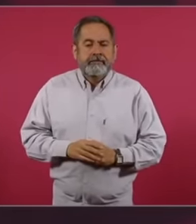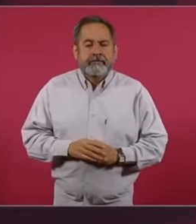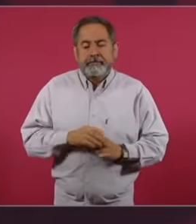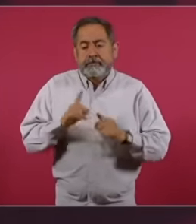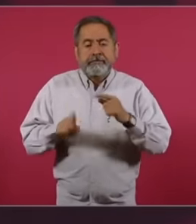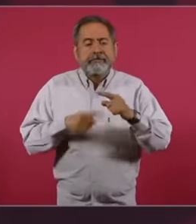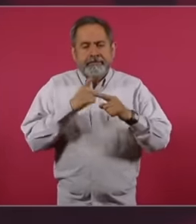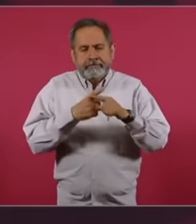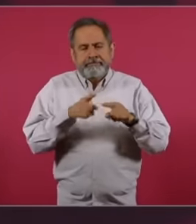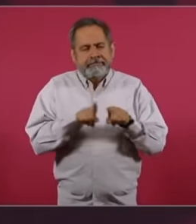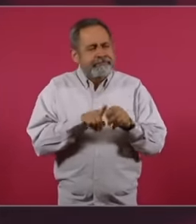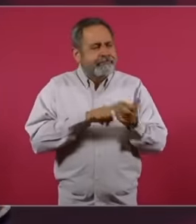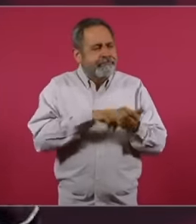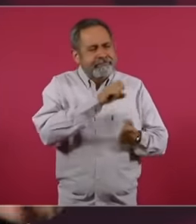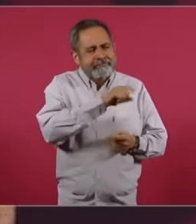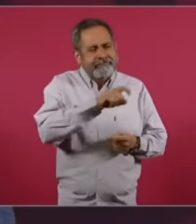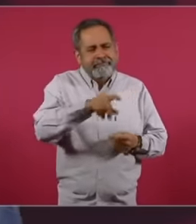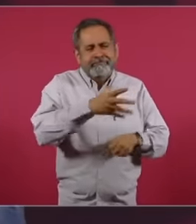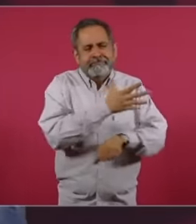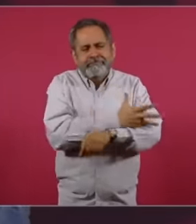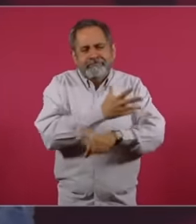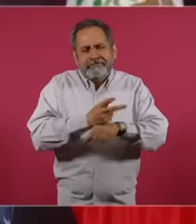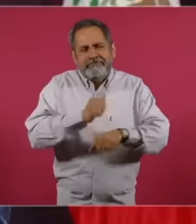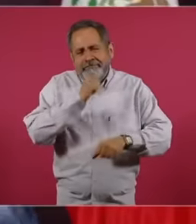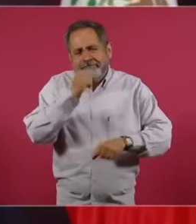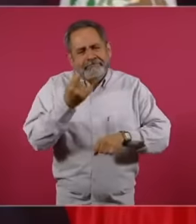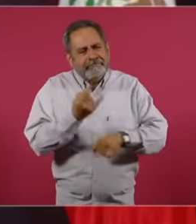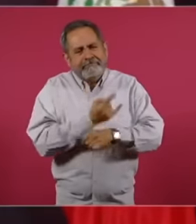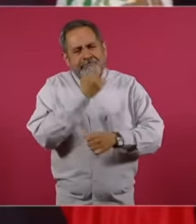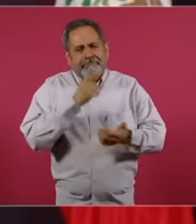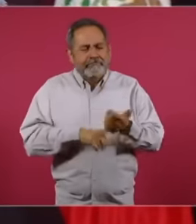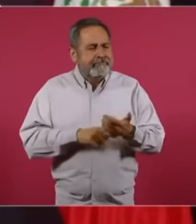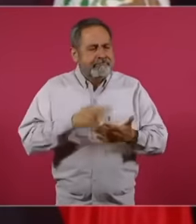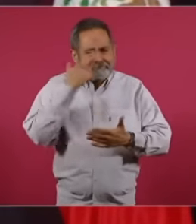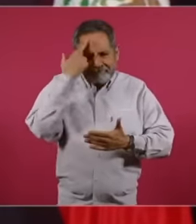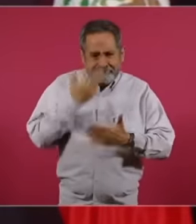with the same thing, not with dishonesty, that they are violating the constitution